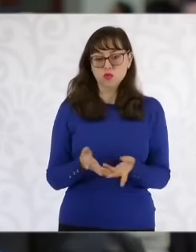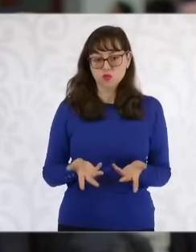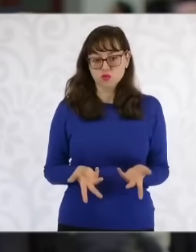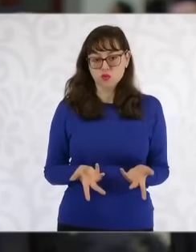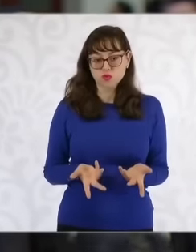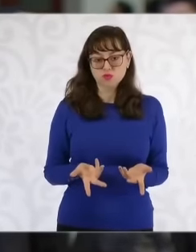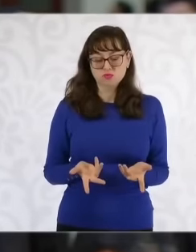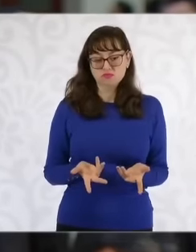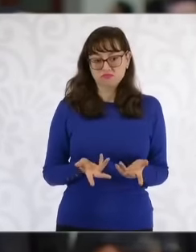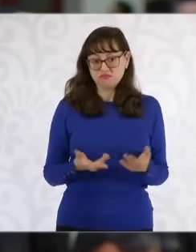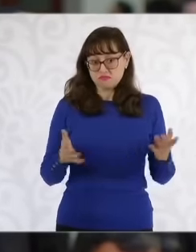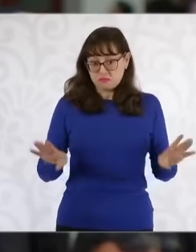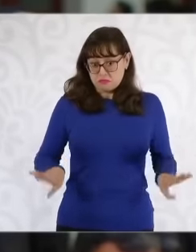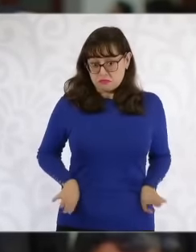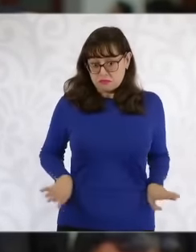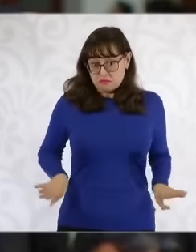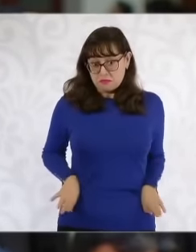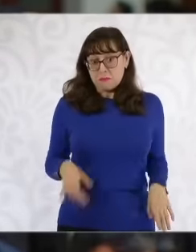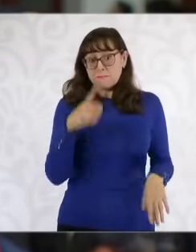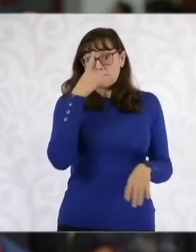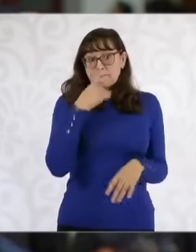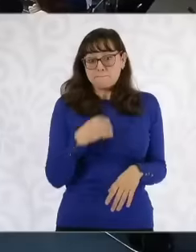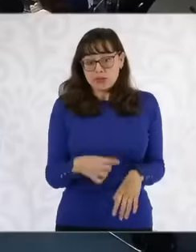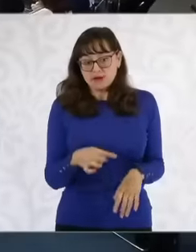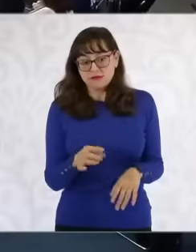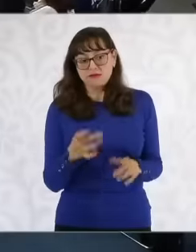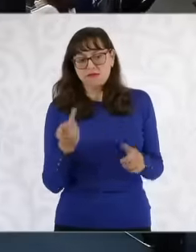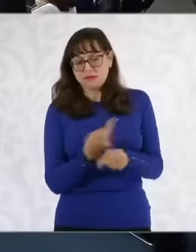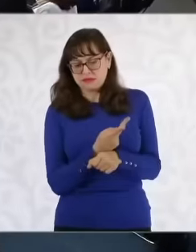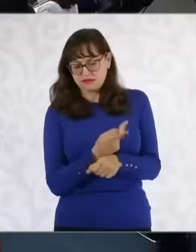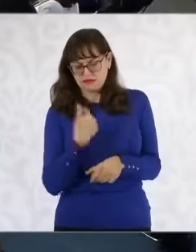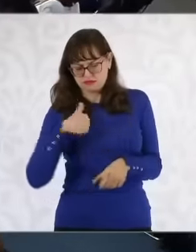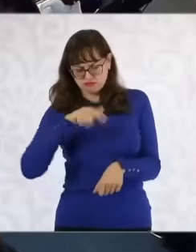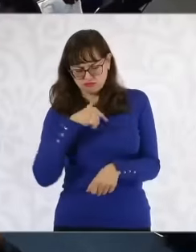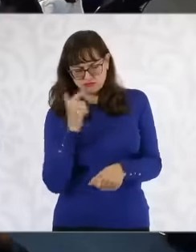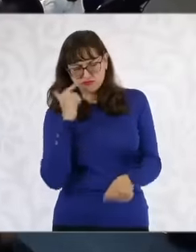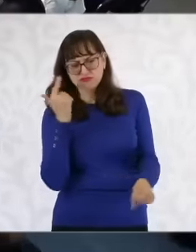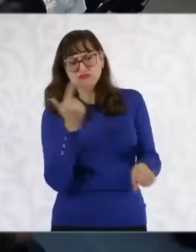at least in our editorial office has drawn a lot of attention and it is the case of the former